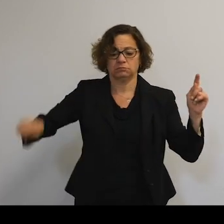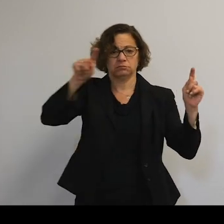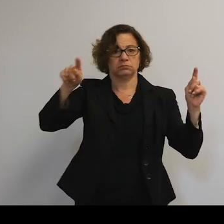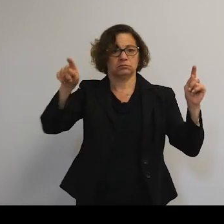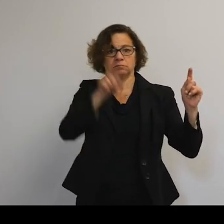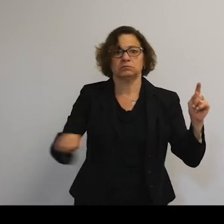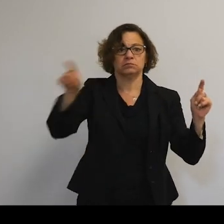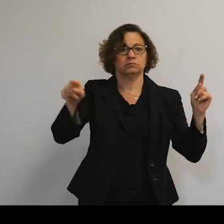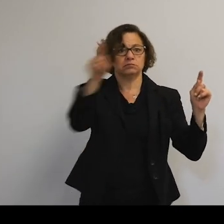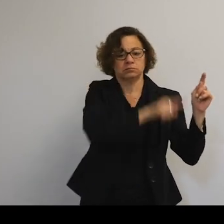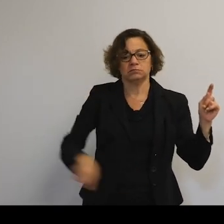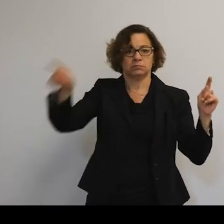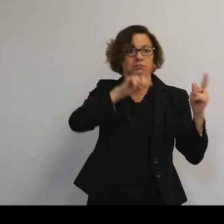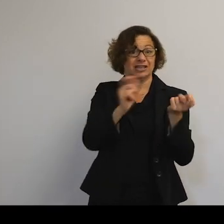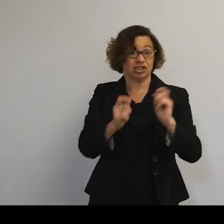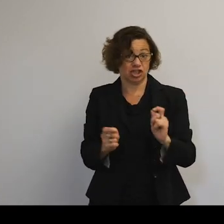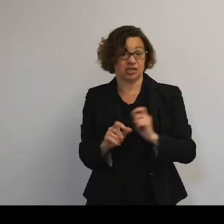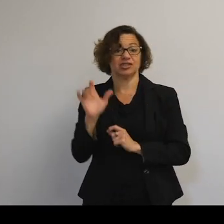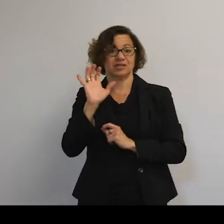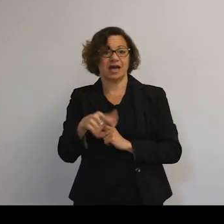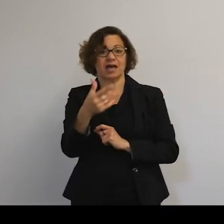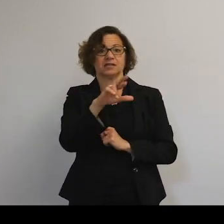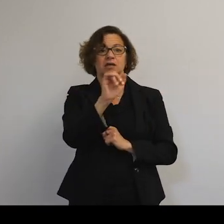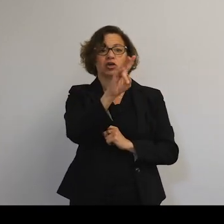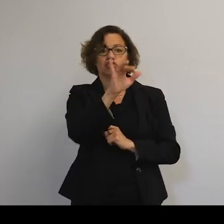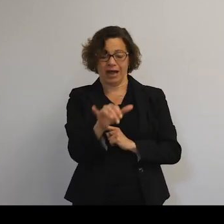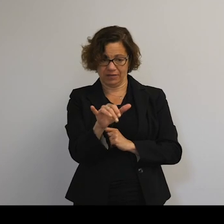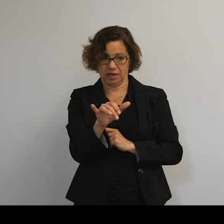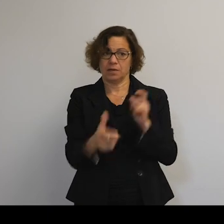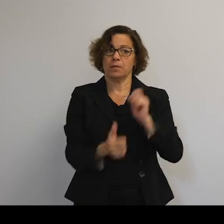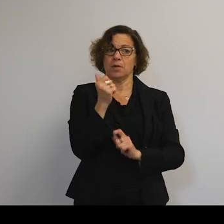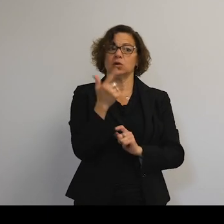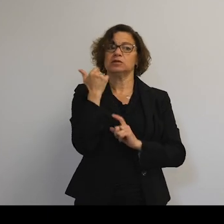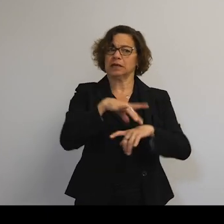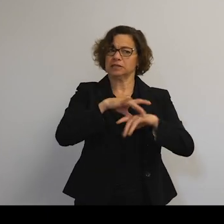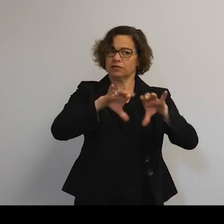So that's gravity in its different forms, mostly due to the Earth, but other objects, too,